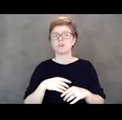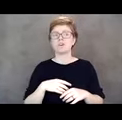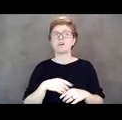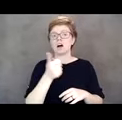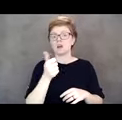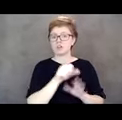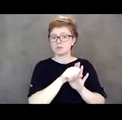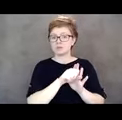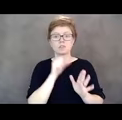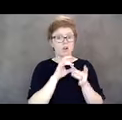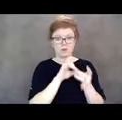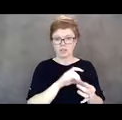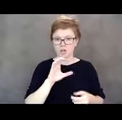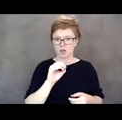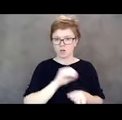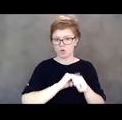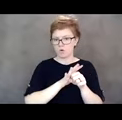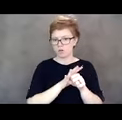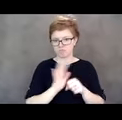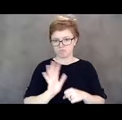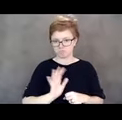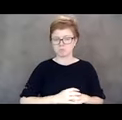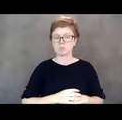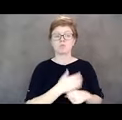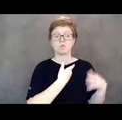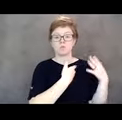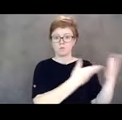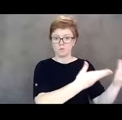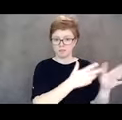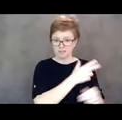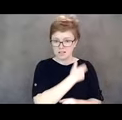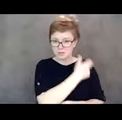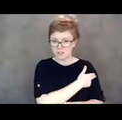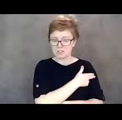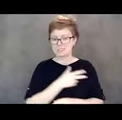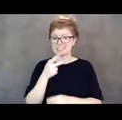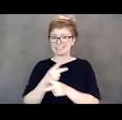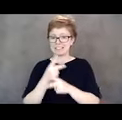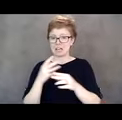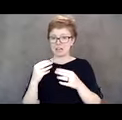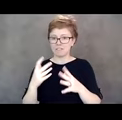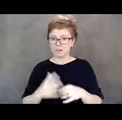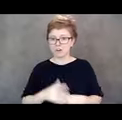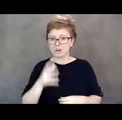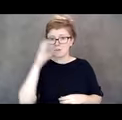She was admitted to the hospital and she was unable to have a caregiver or her parents come with her.